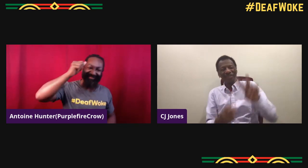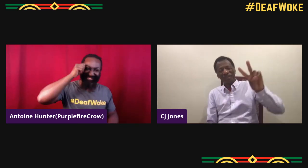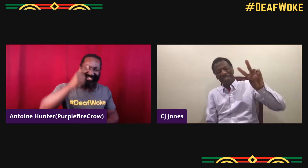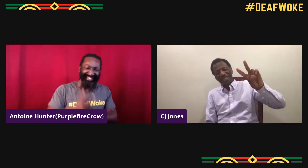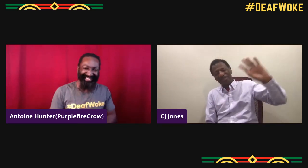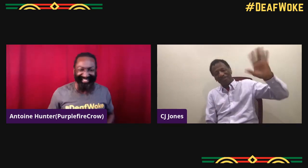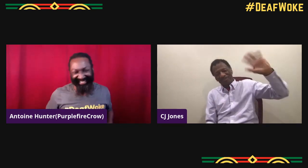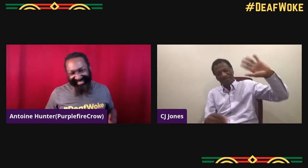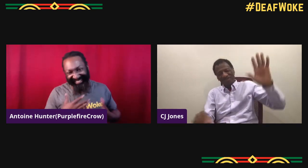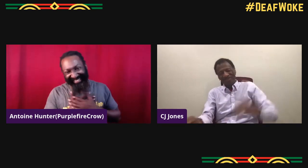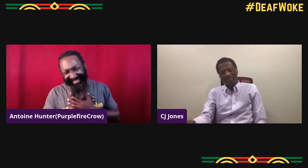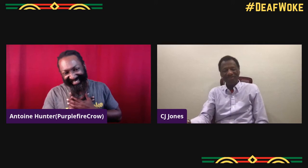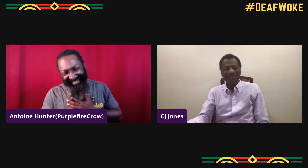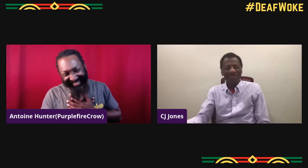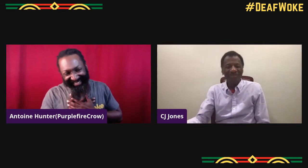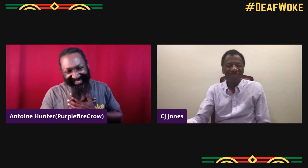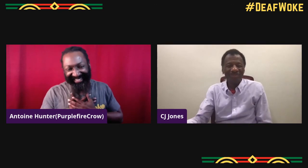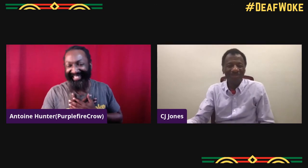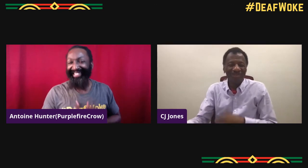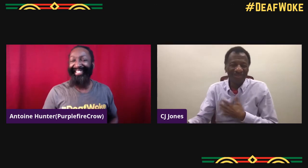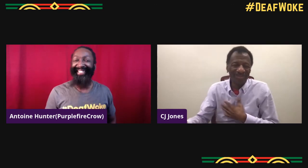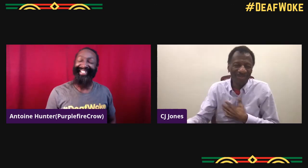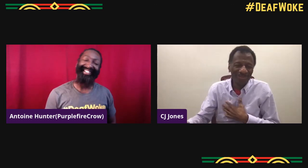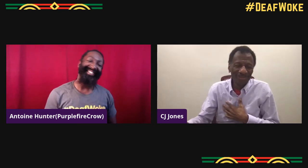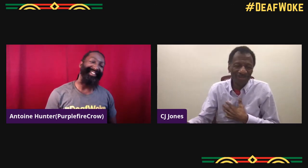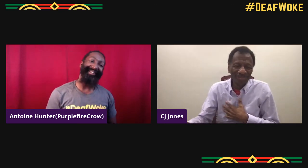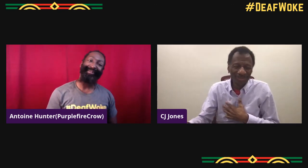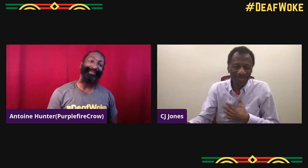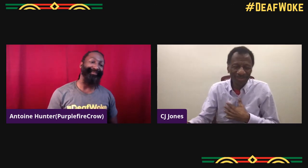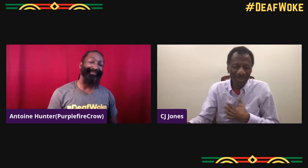Peace.